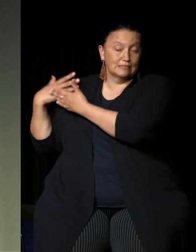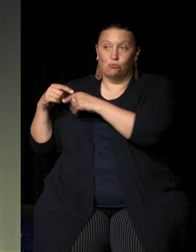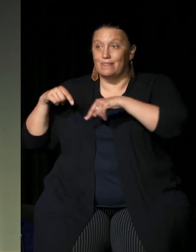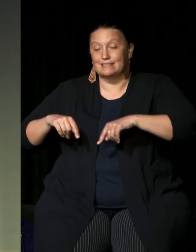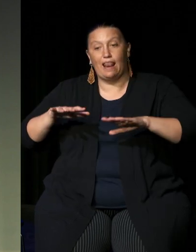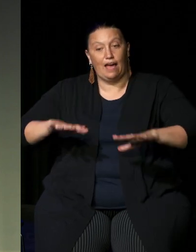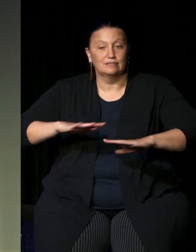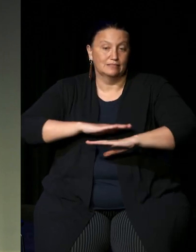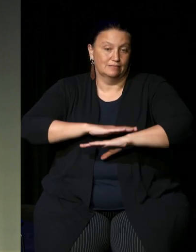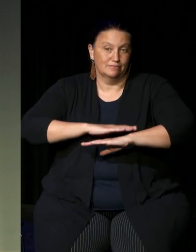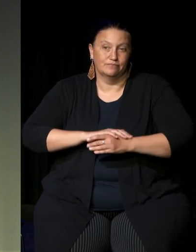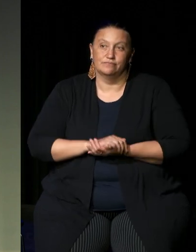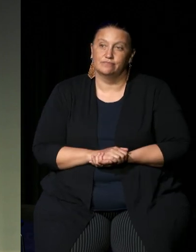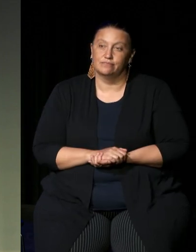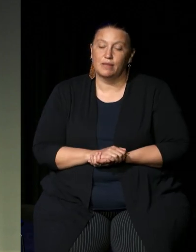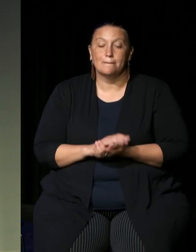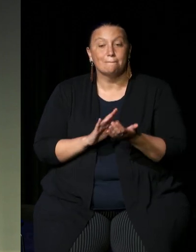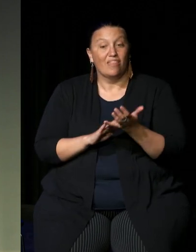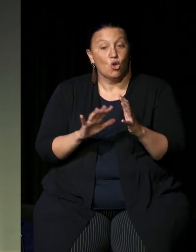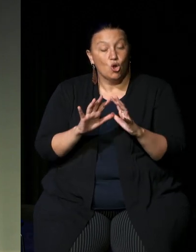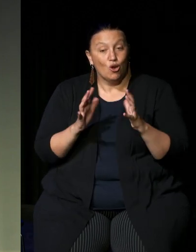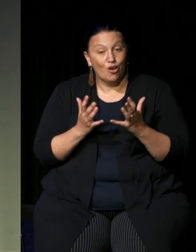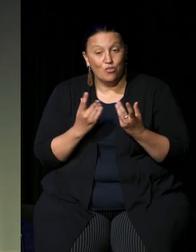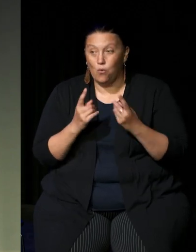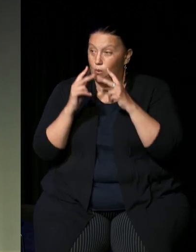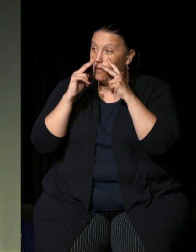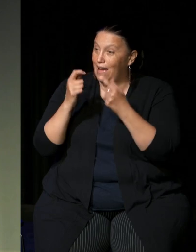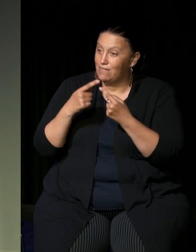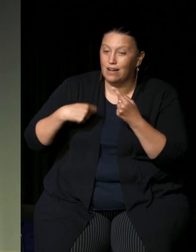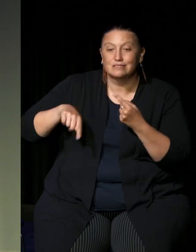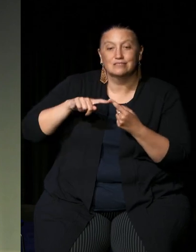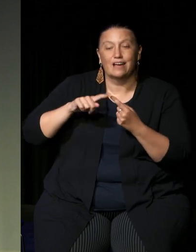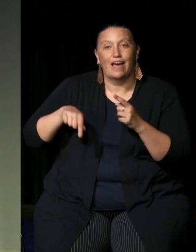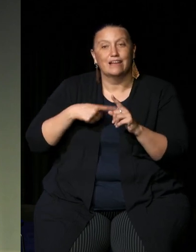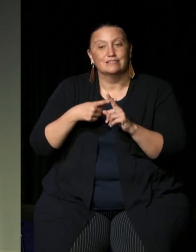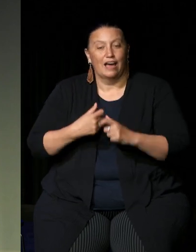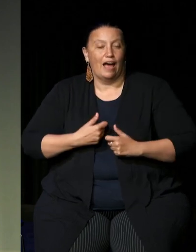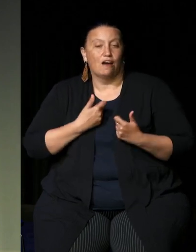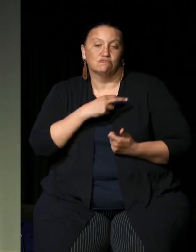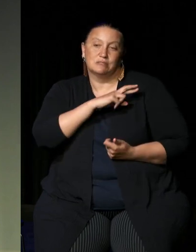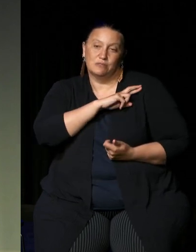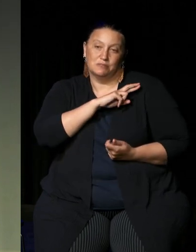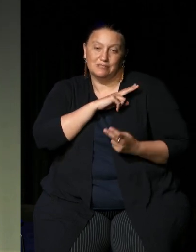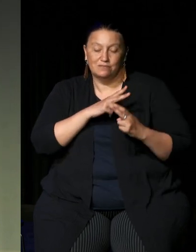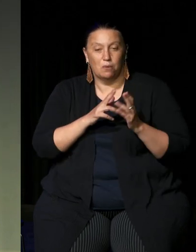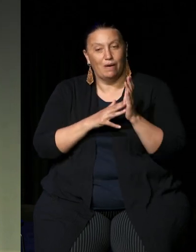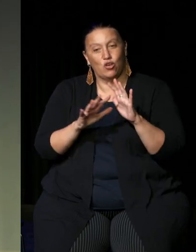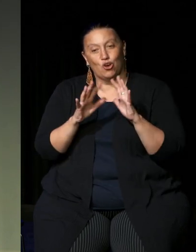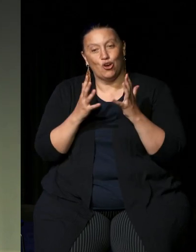the mother earth who looks after us and our responsibilities to her going into the future